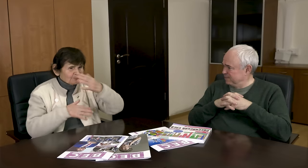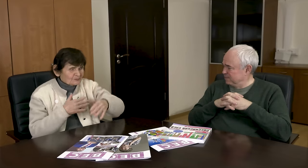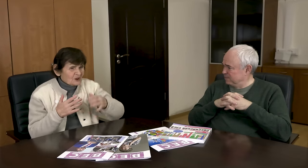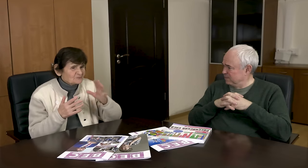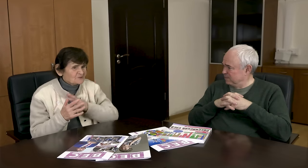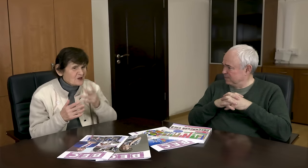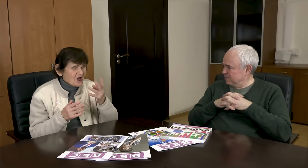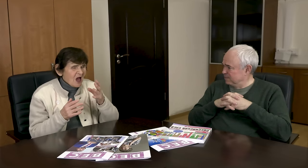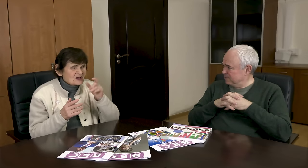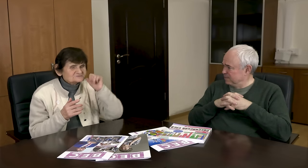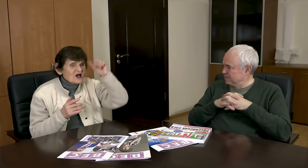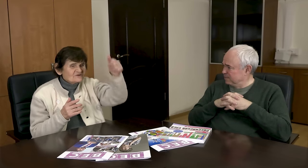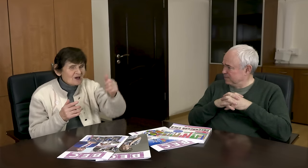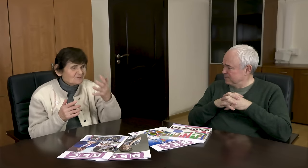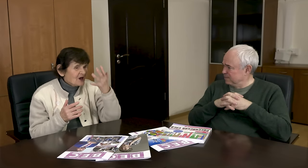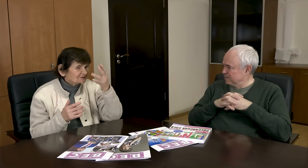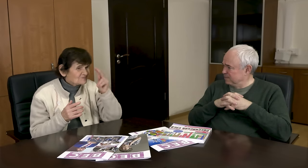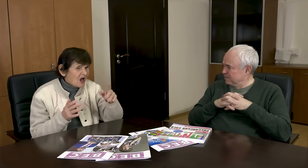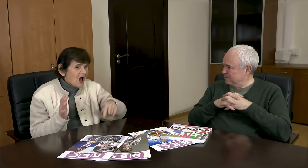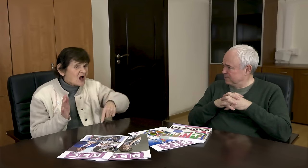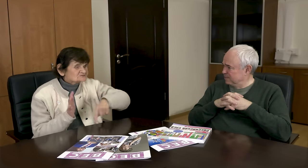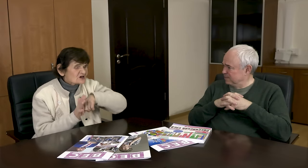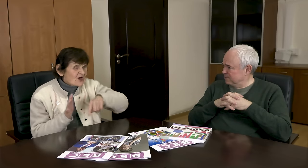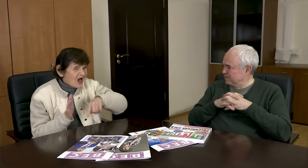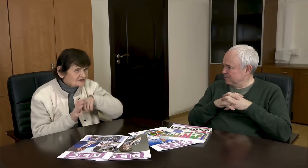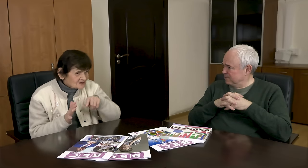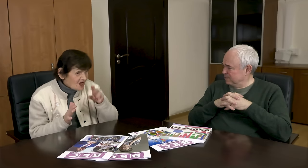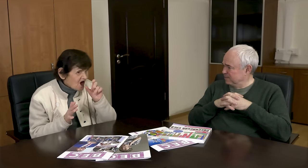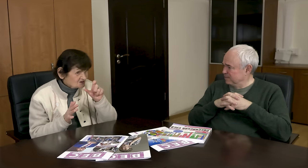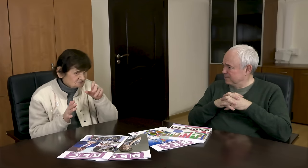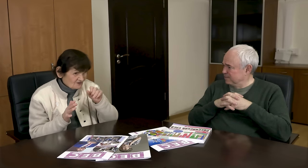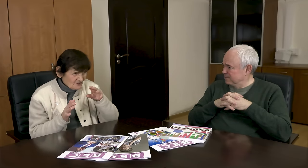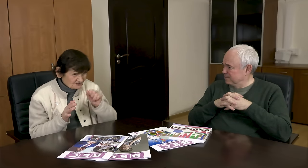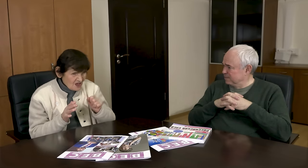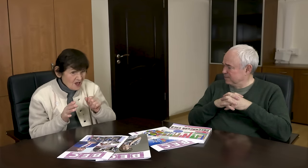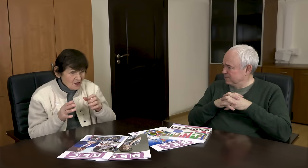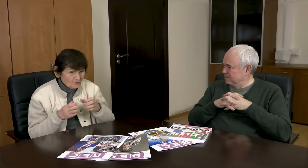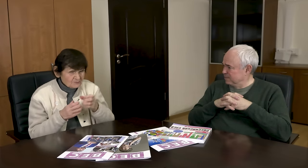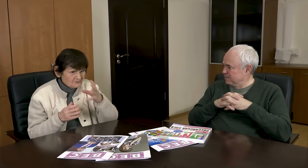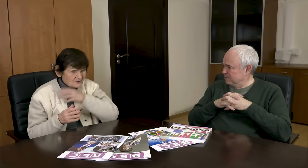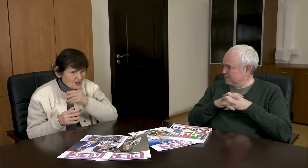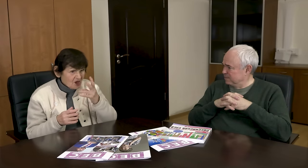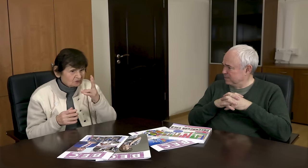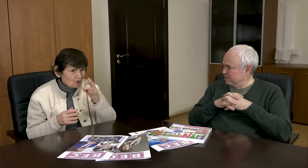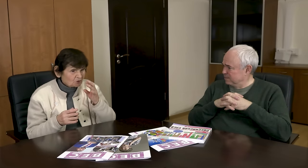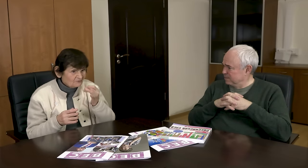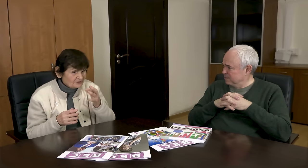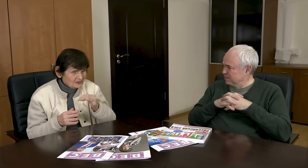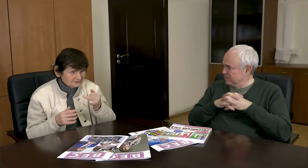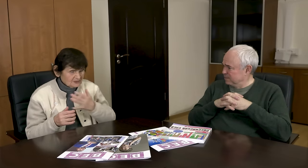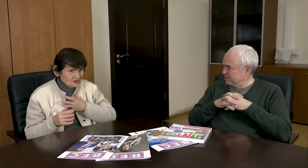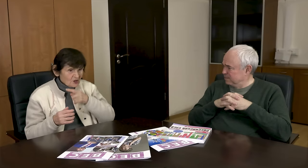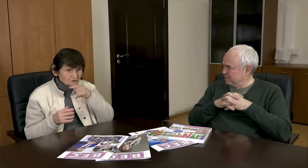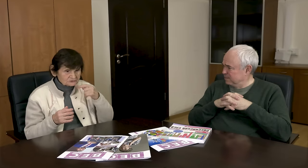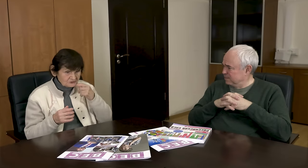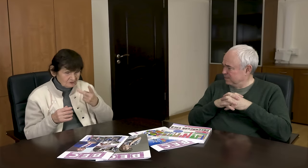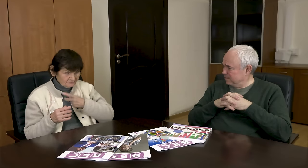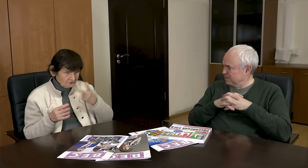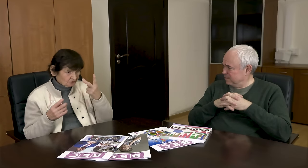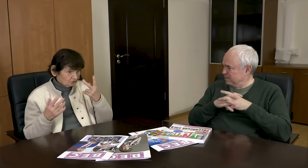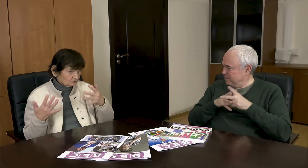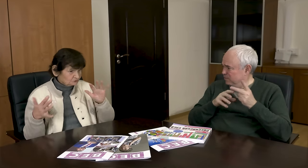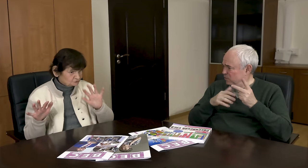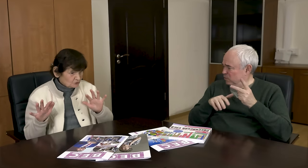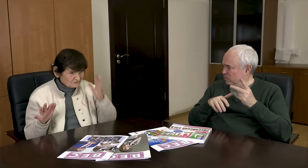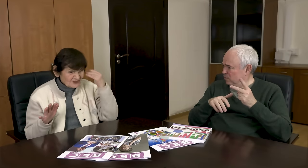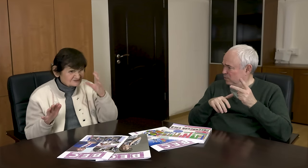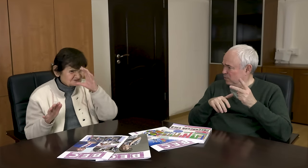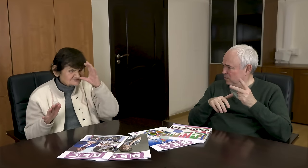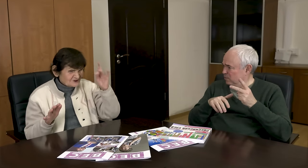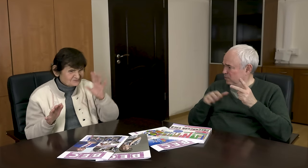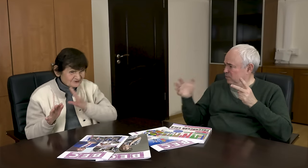The next day, a relay competition was held at a distance of 5 km with the participation of two teams - the USSR and Norway.